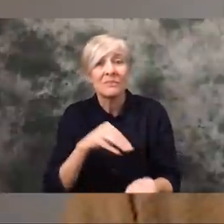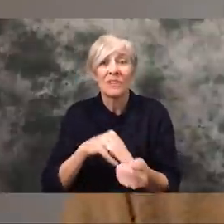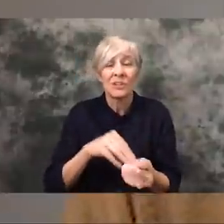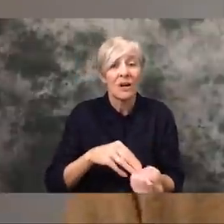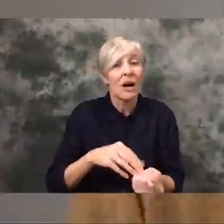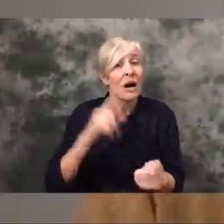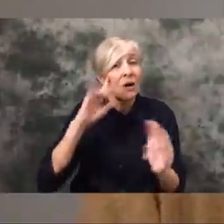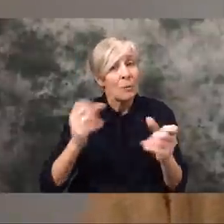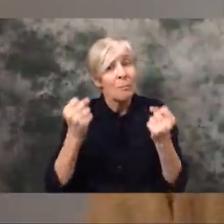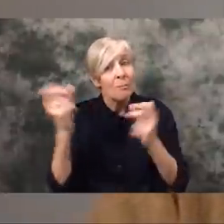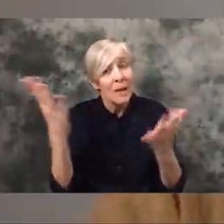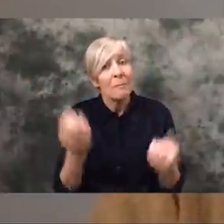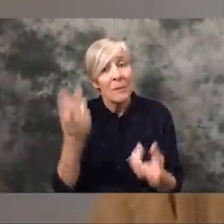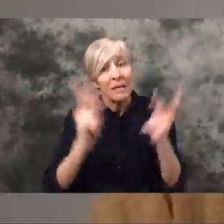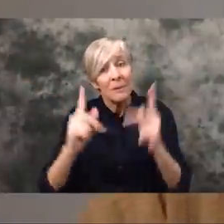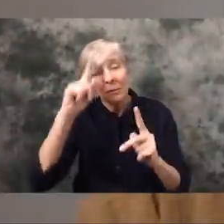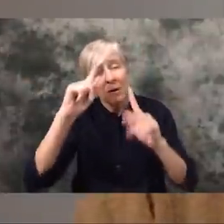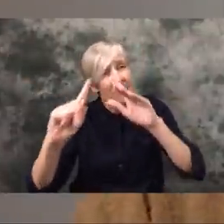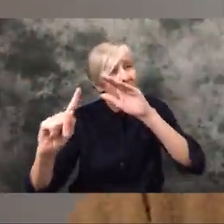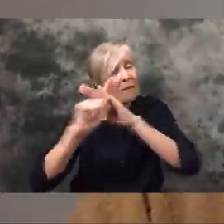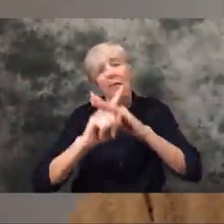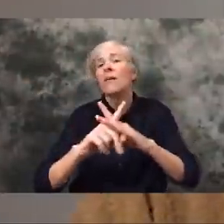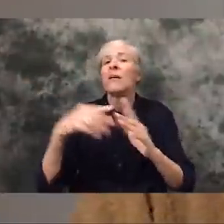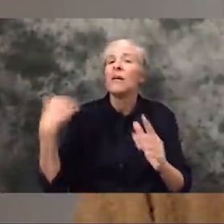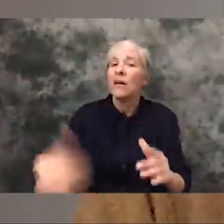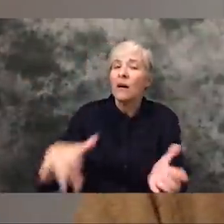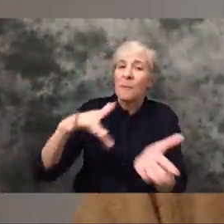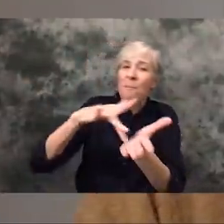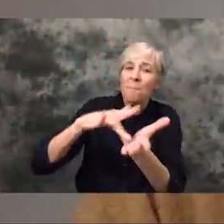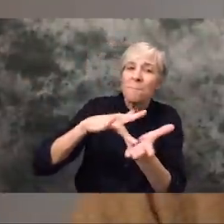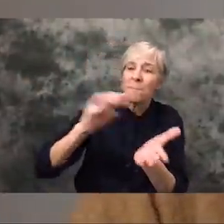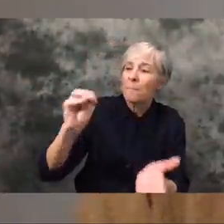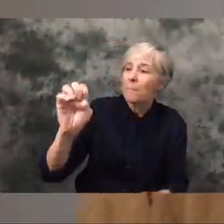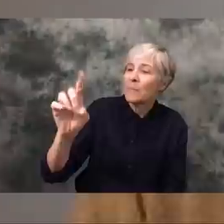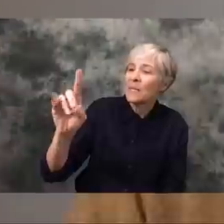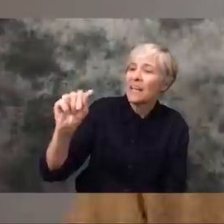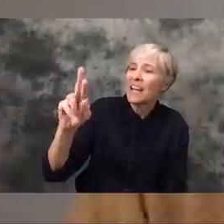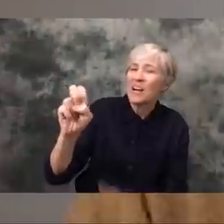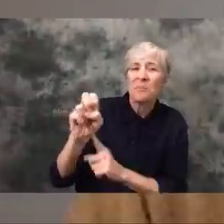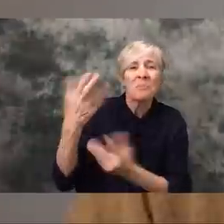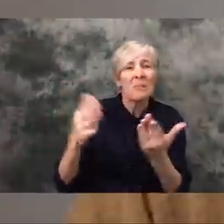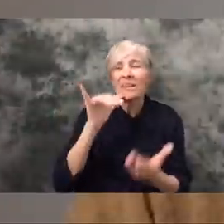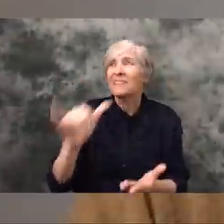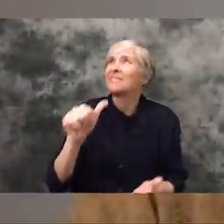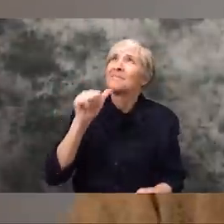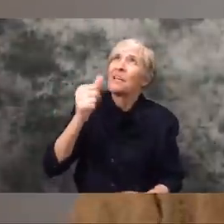to the fact that in America Medicare for all might not be the solution but we do